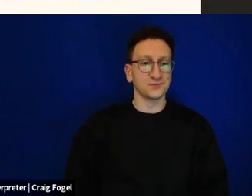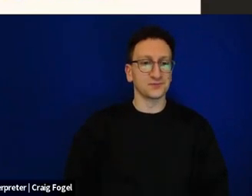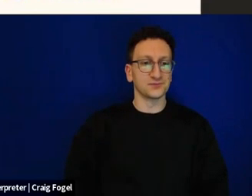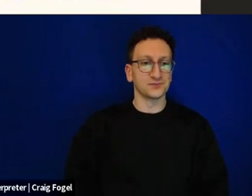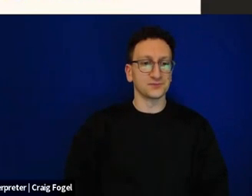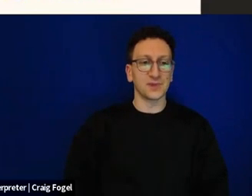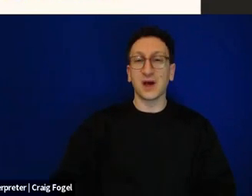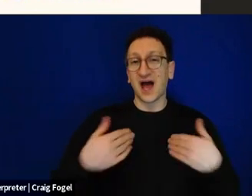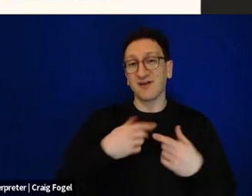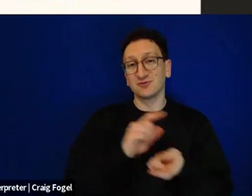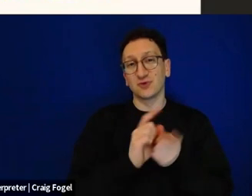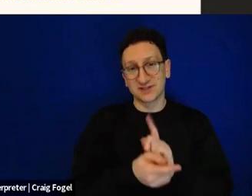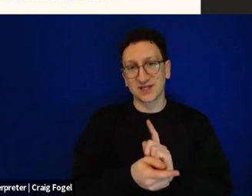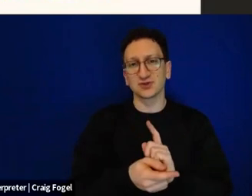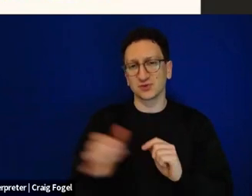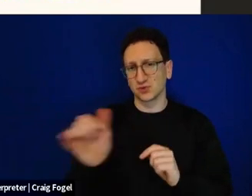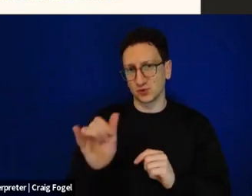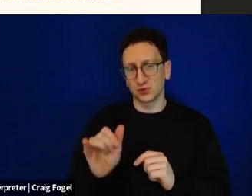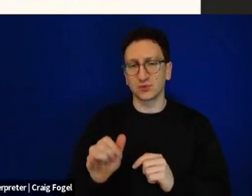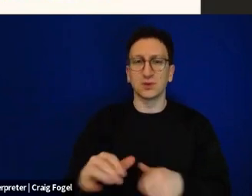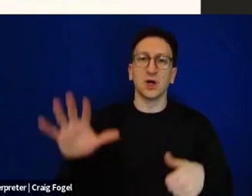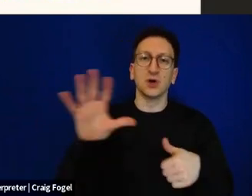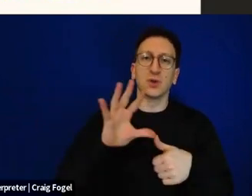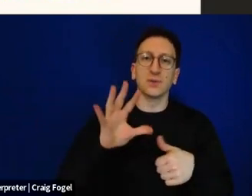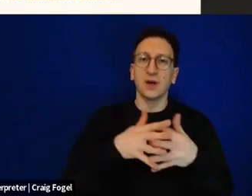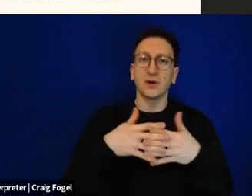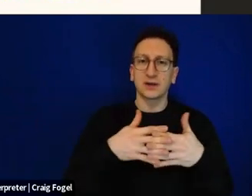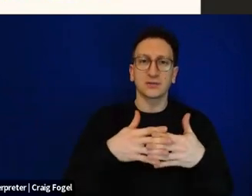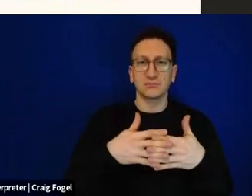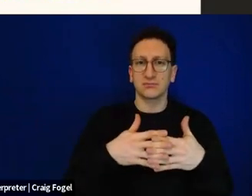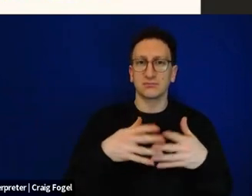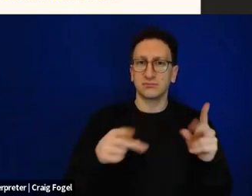and added explanations so that North Americans can join around the table and connect to these